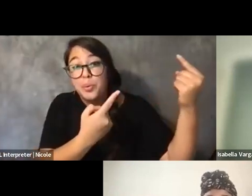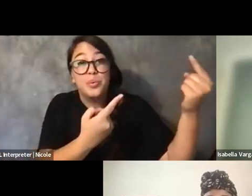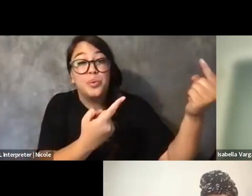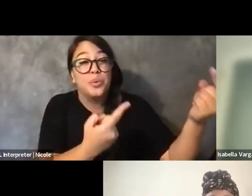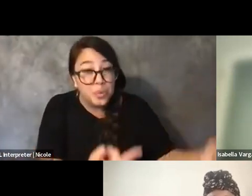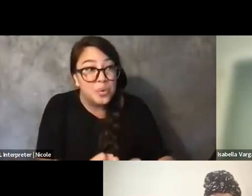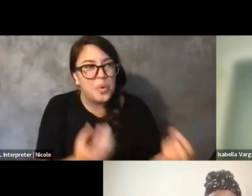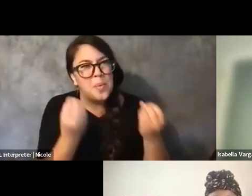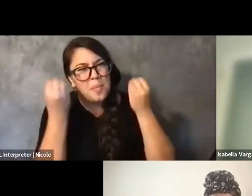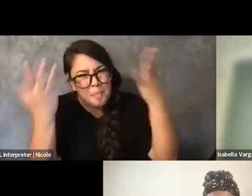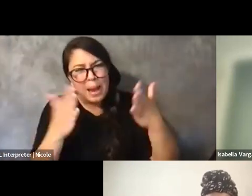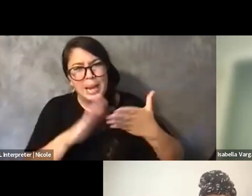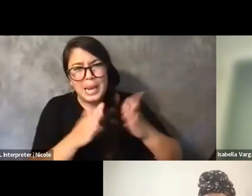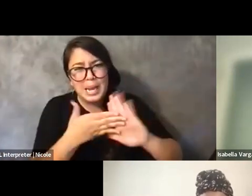or even food scarcity, all these things,